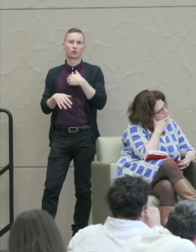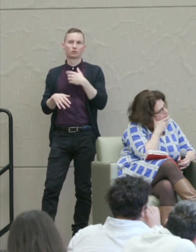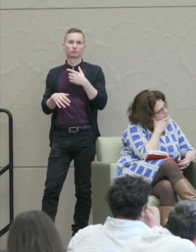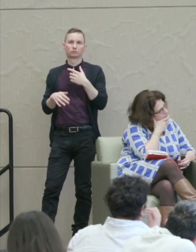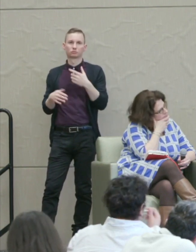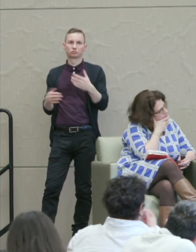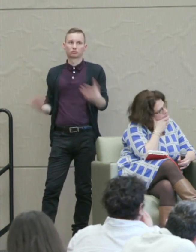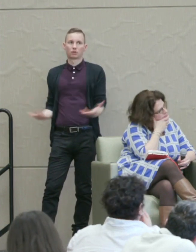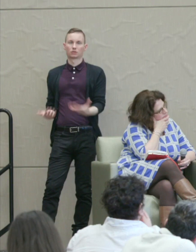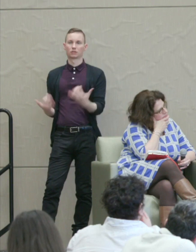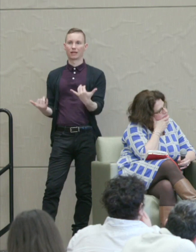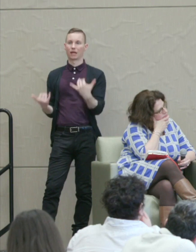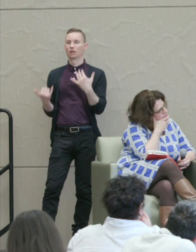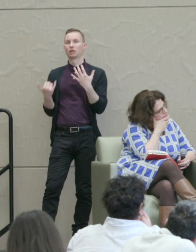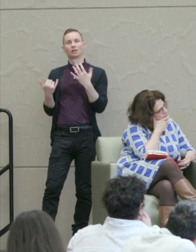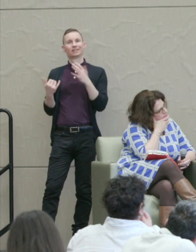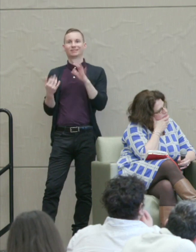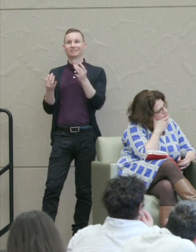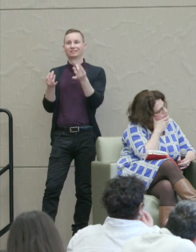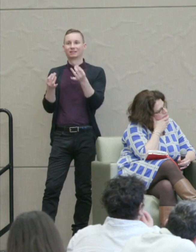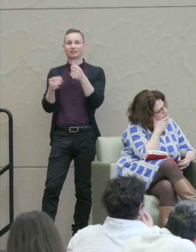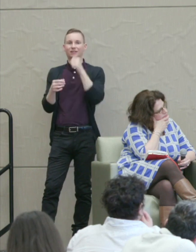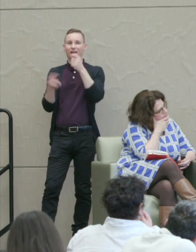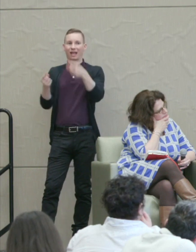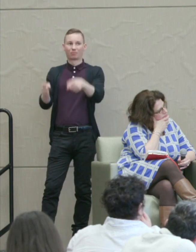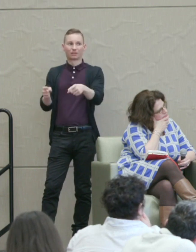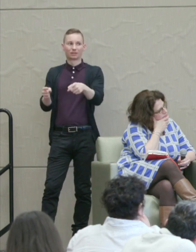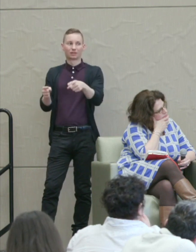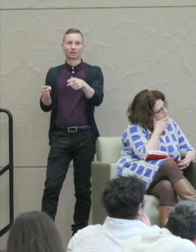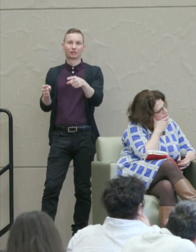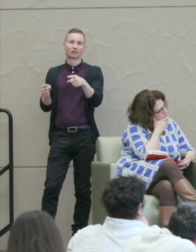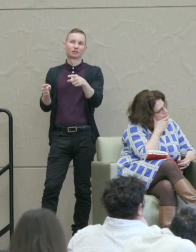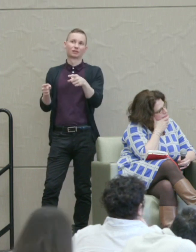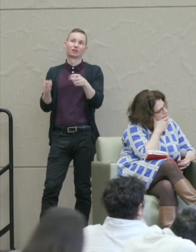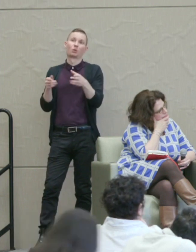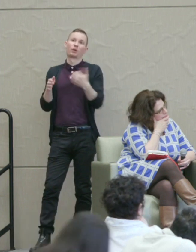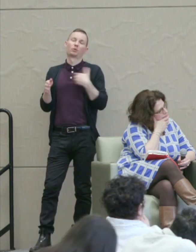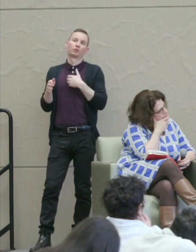And it's sticky, and it's not happening in the way we would want.